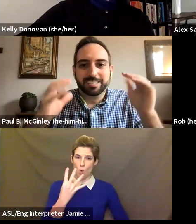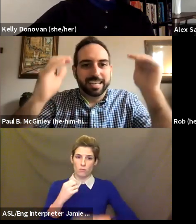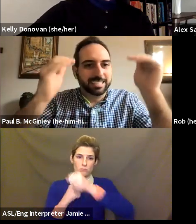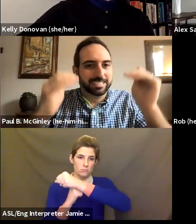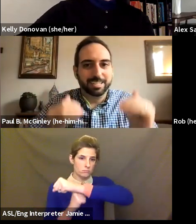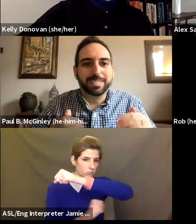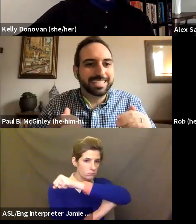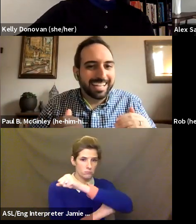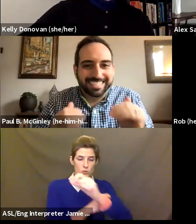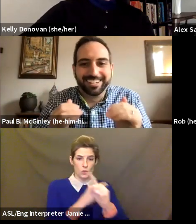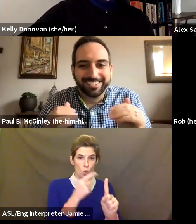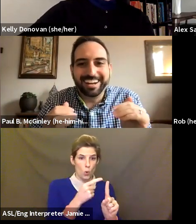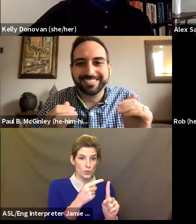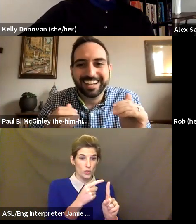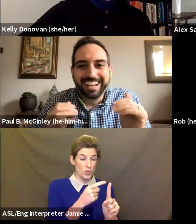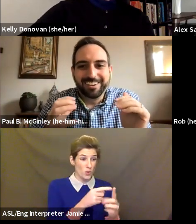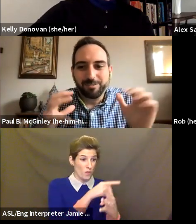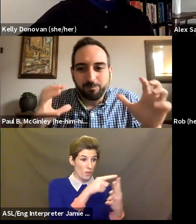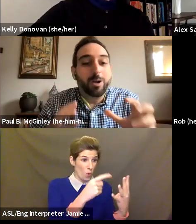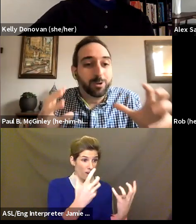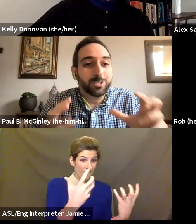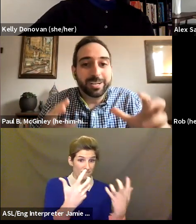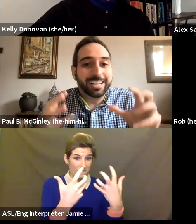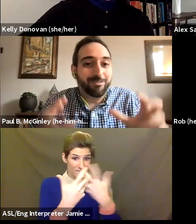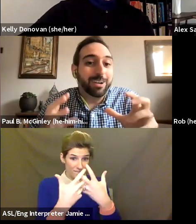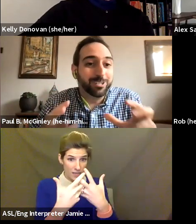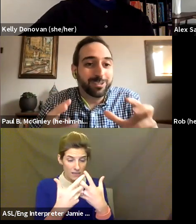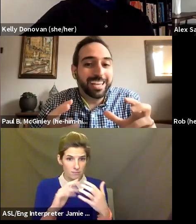like, litmus tests around what we're doing and why we're doing